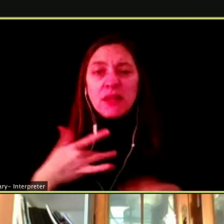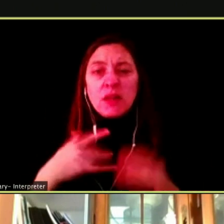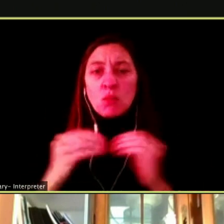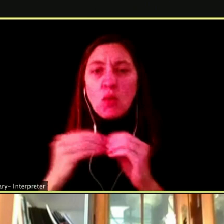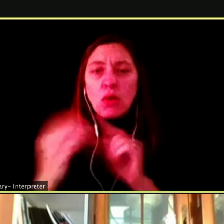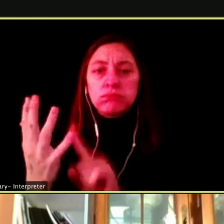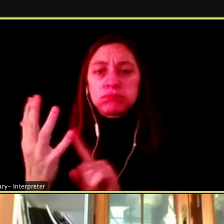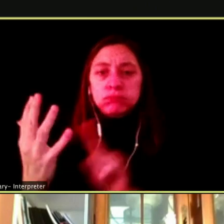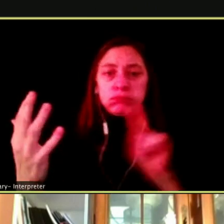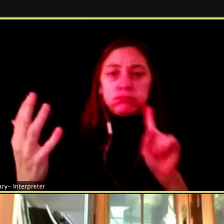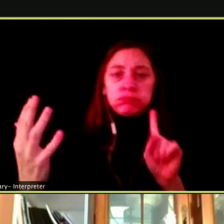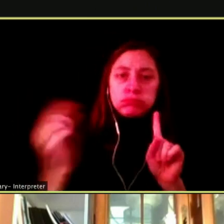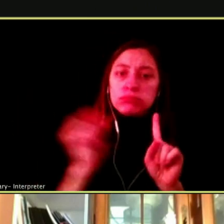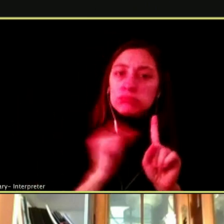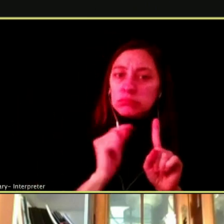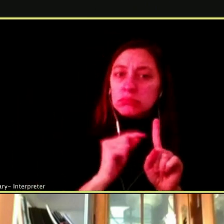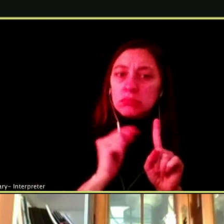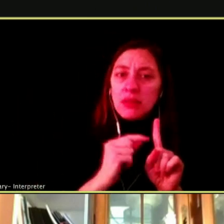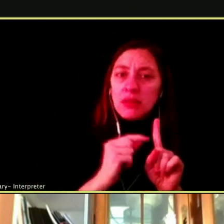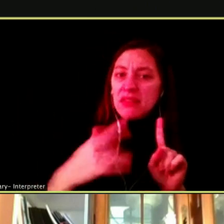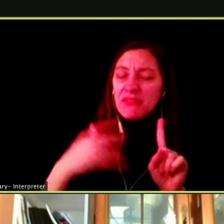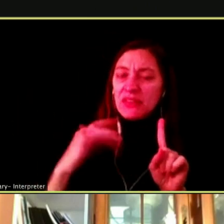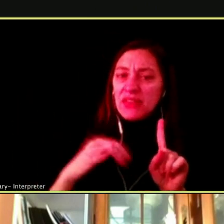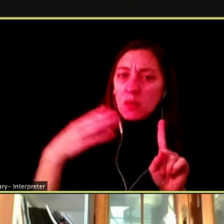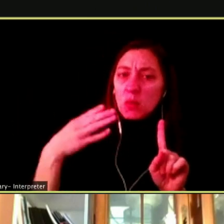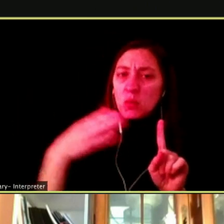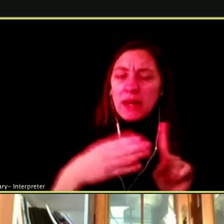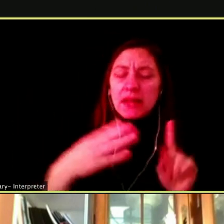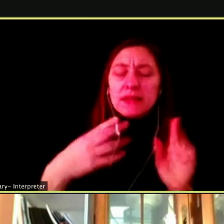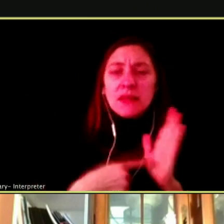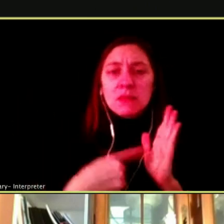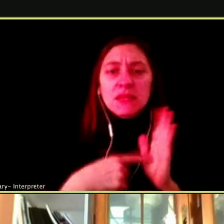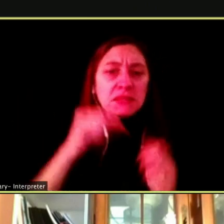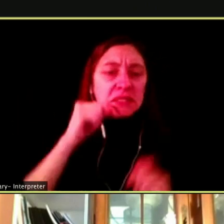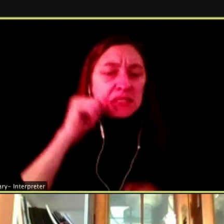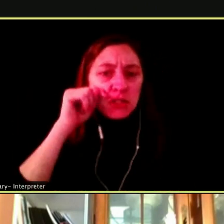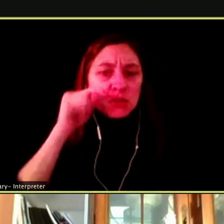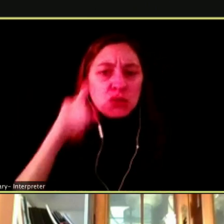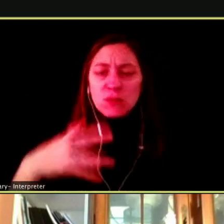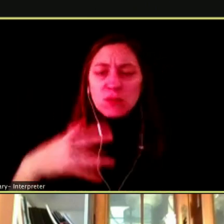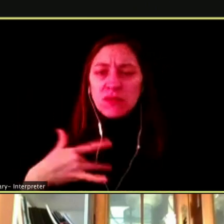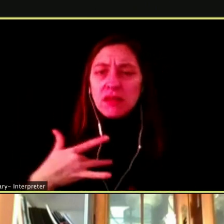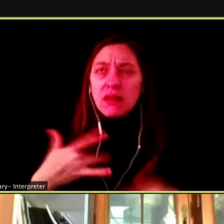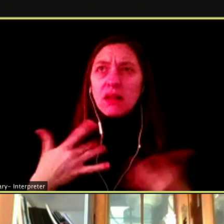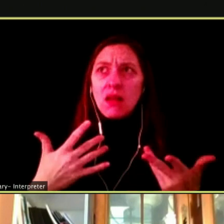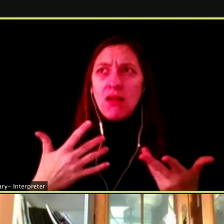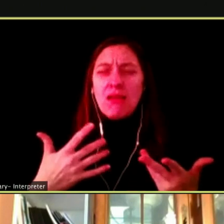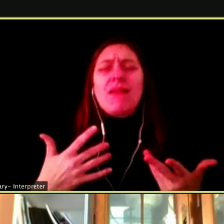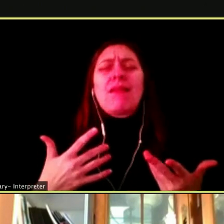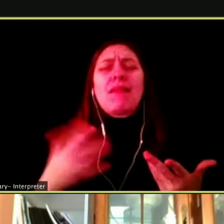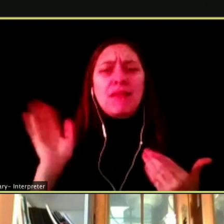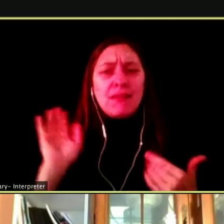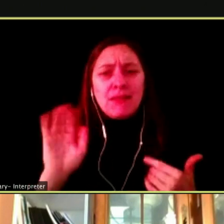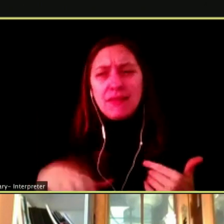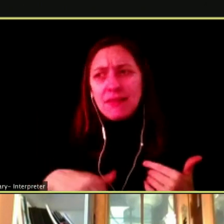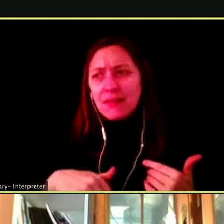WITH TEENAGERS YOU THINK THESE EFFECTS HEAR ABOUT ARE ALL EXAGGERATED BY ADULTS, BUT IT'S